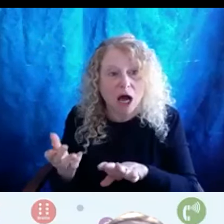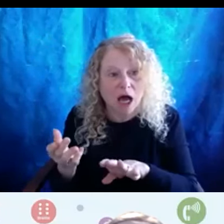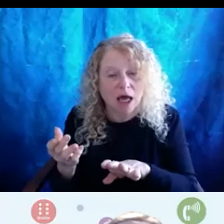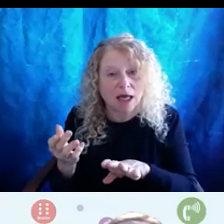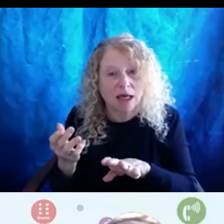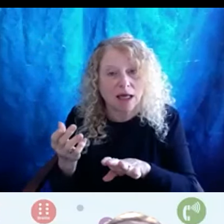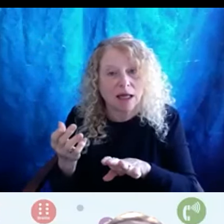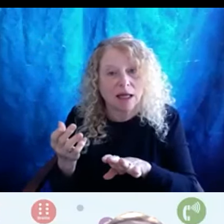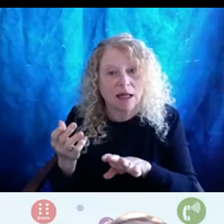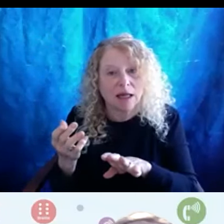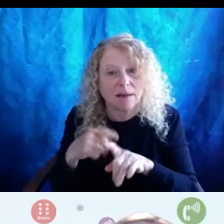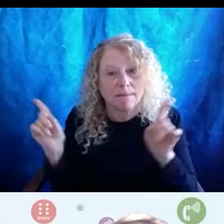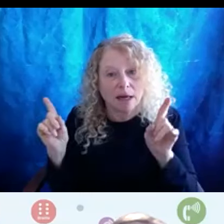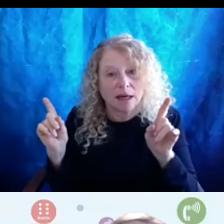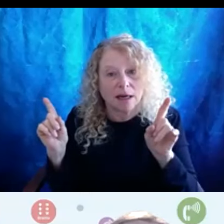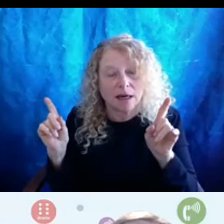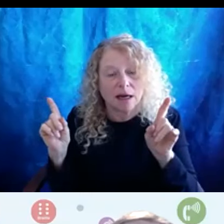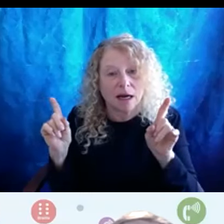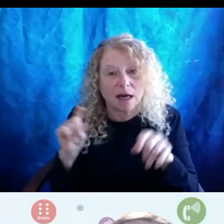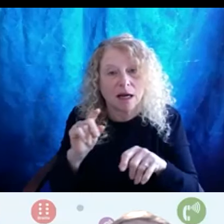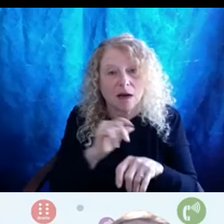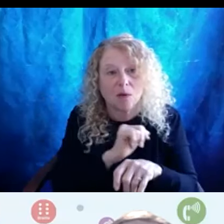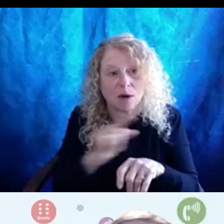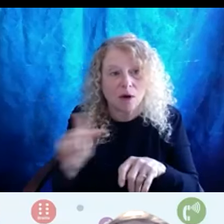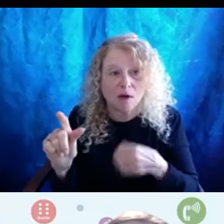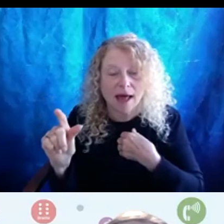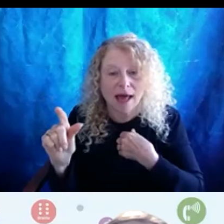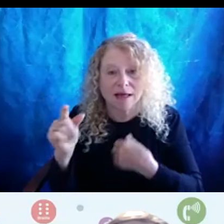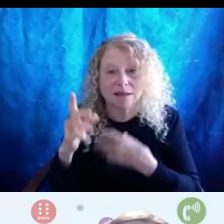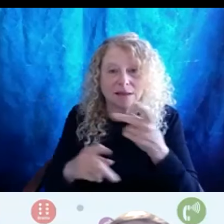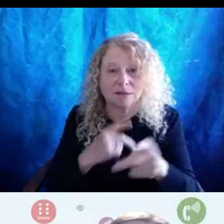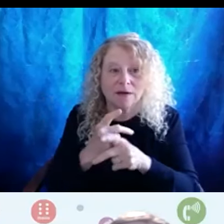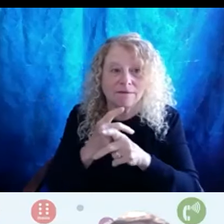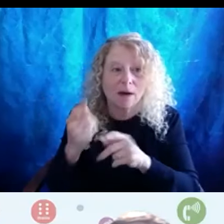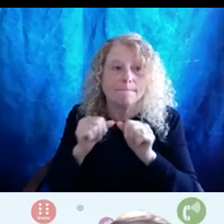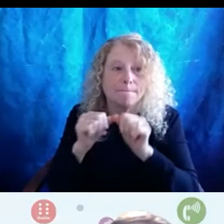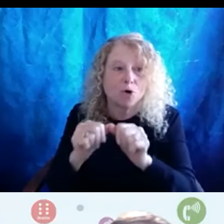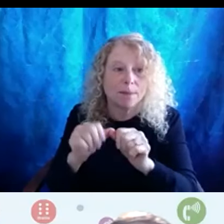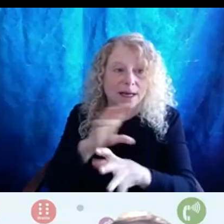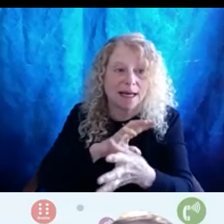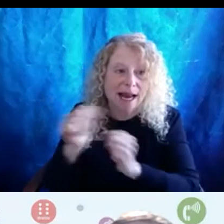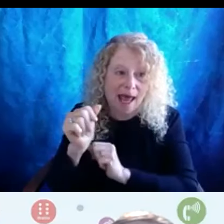But everyone had some sort of permanent damage thereafter and I've